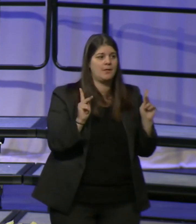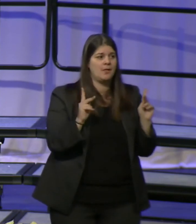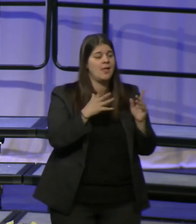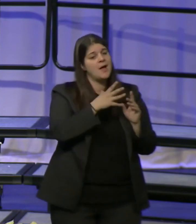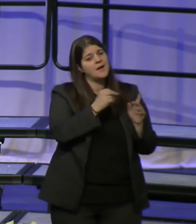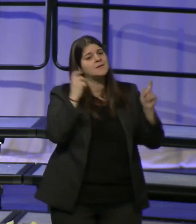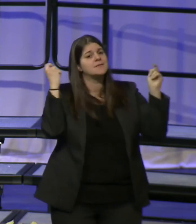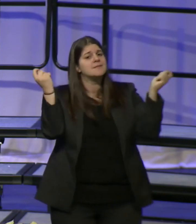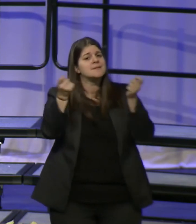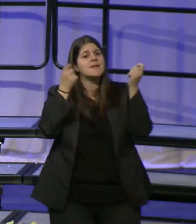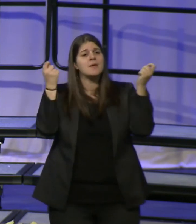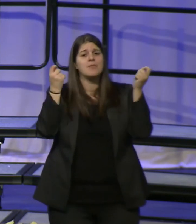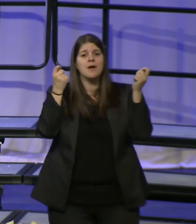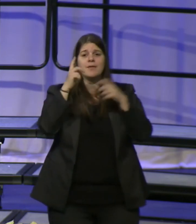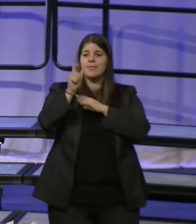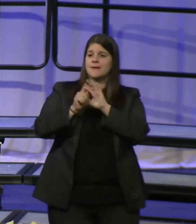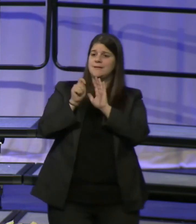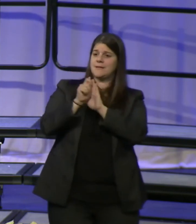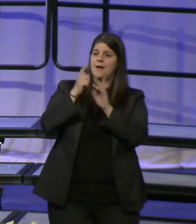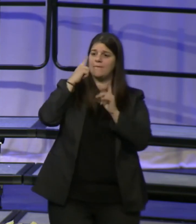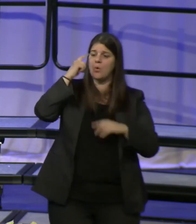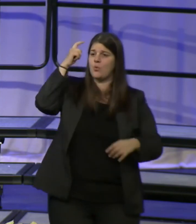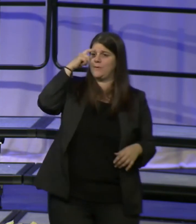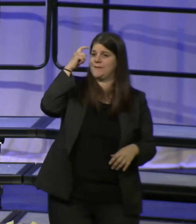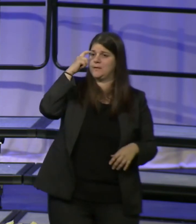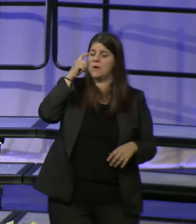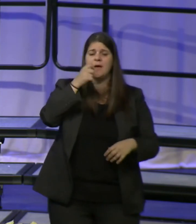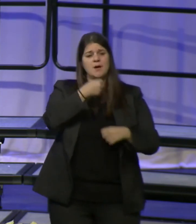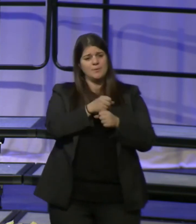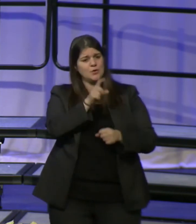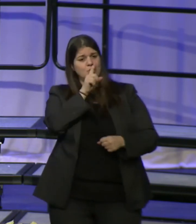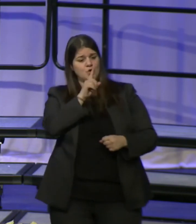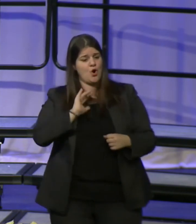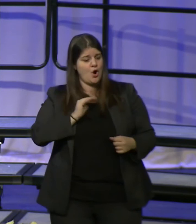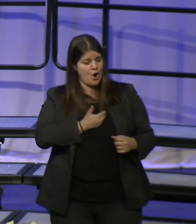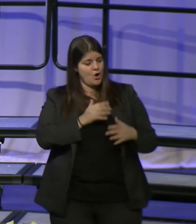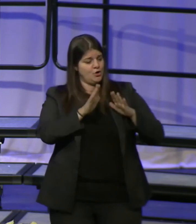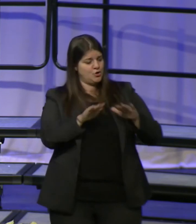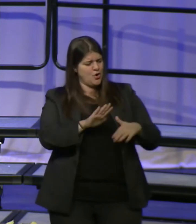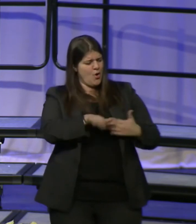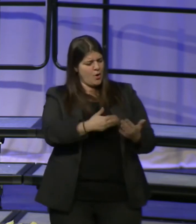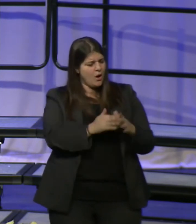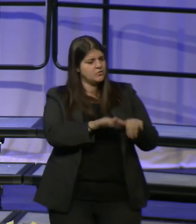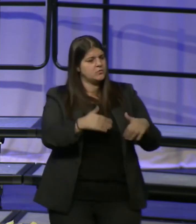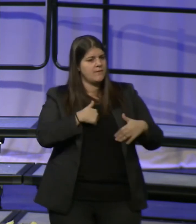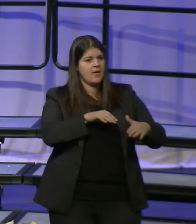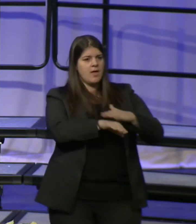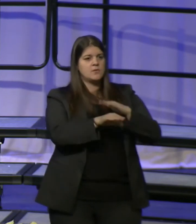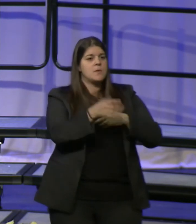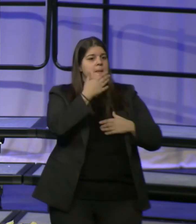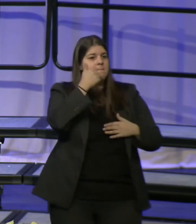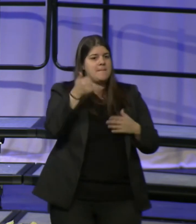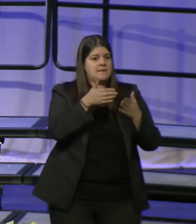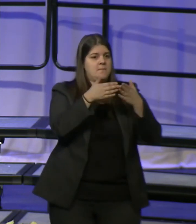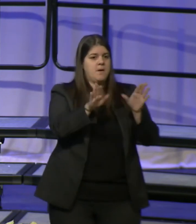age of wisdom, ensuring all of our children have access to the best public education which not only